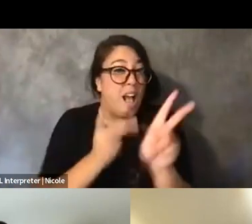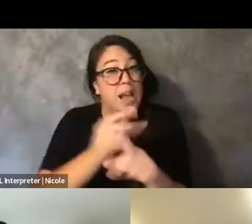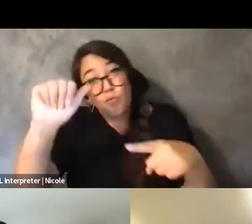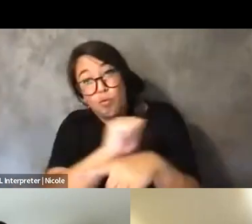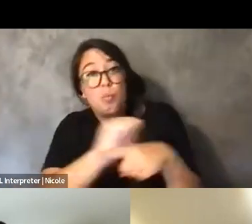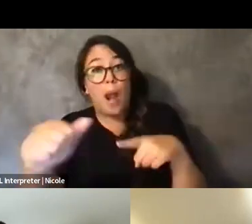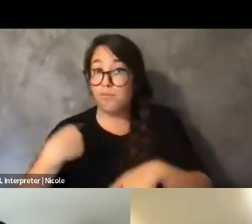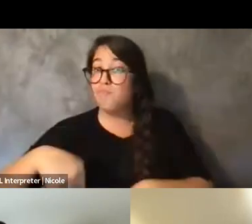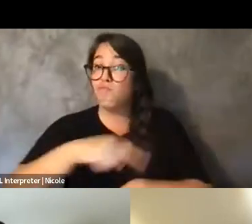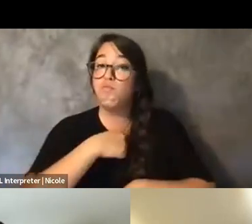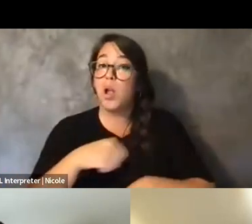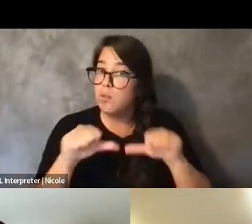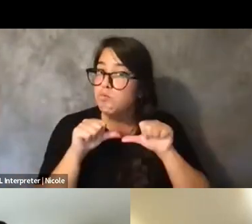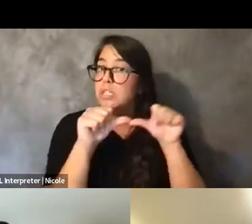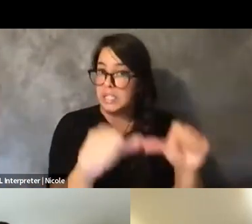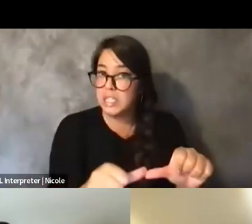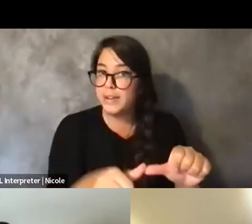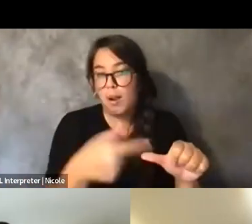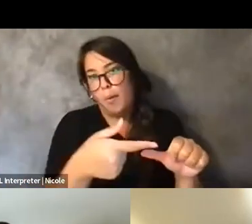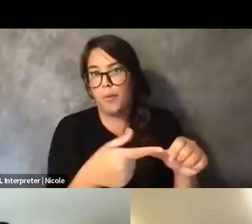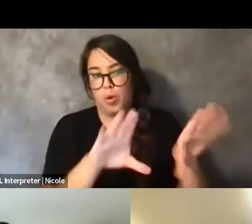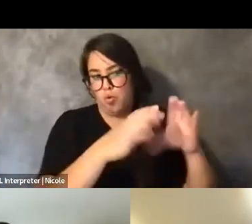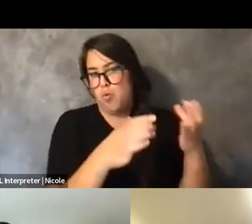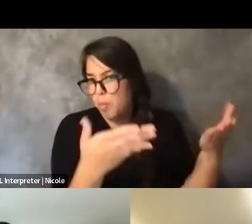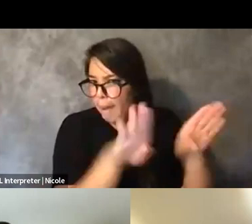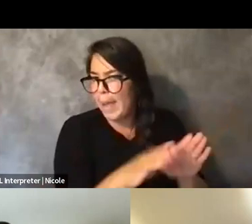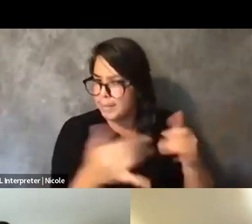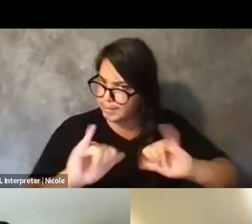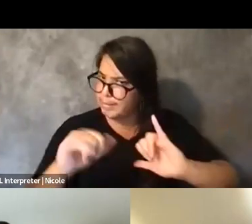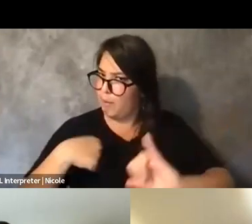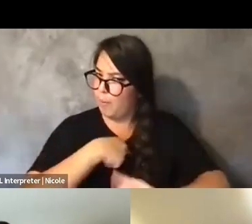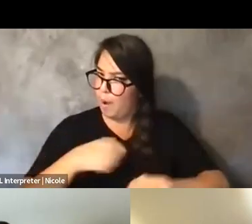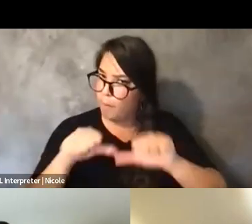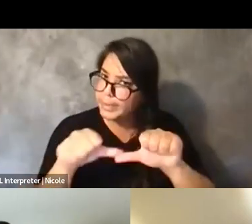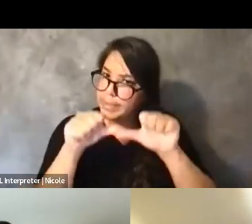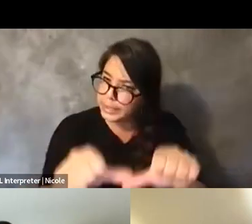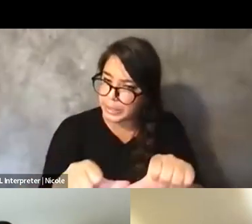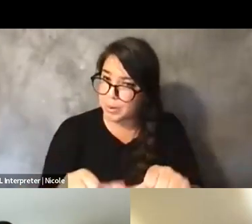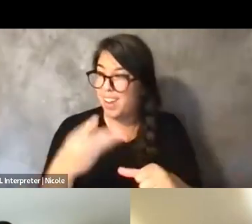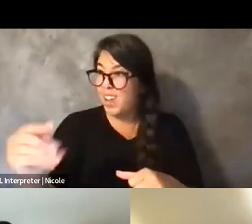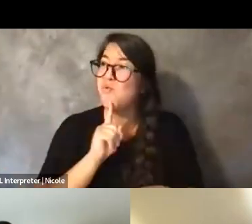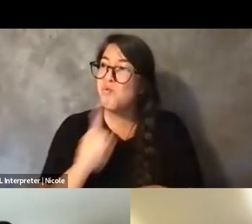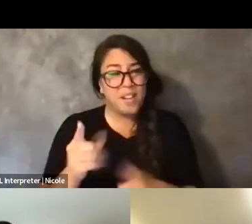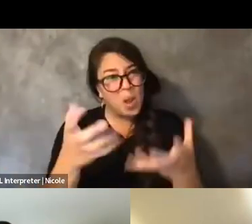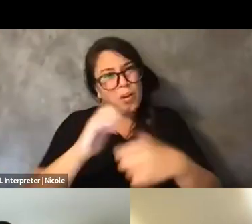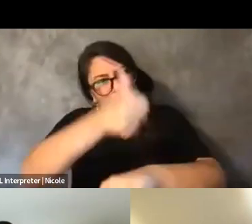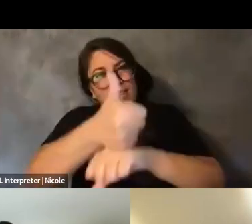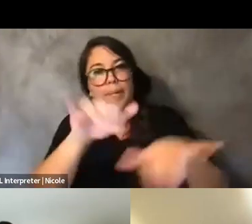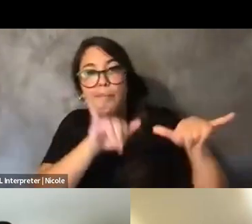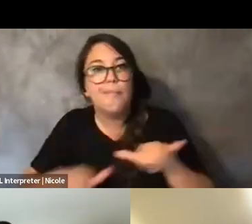to do outside of this space and that we make a norm within society even after folks feel